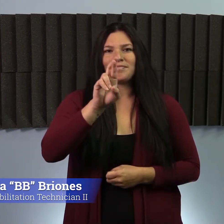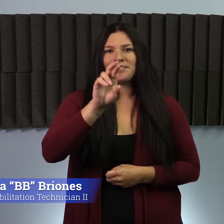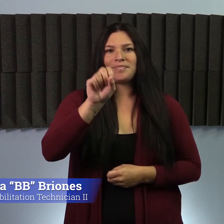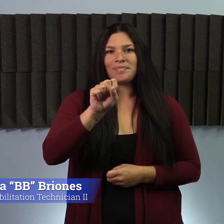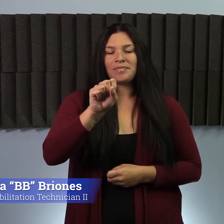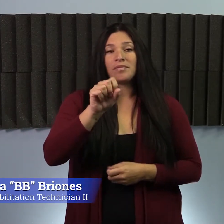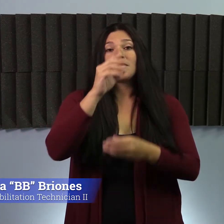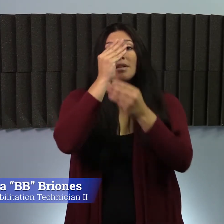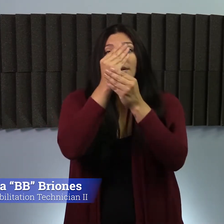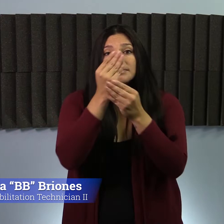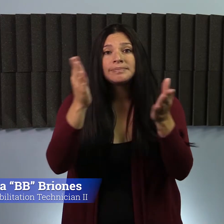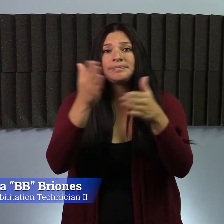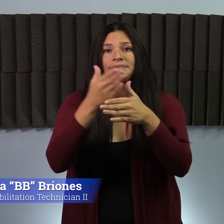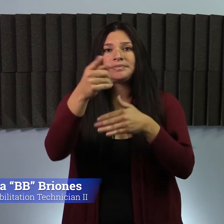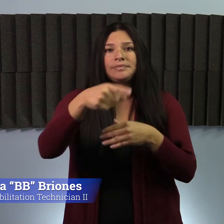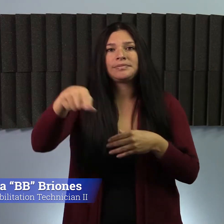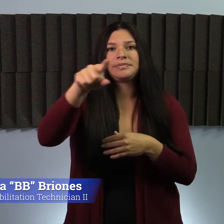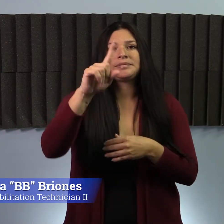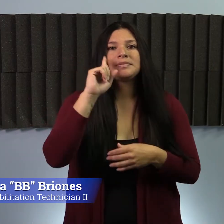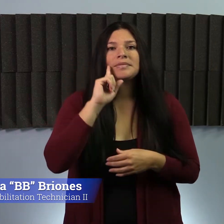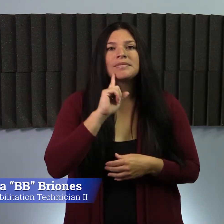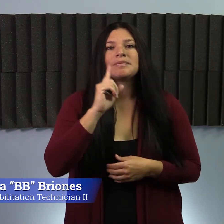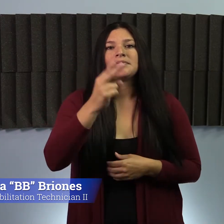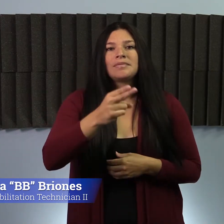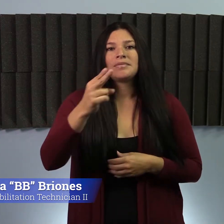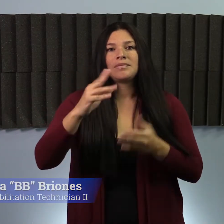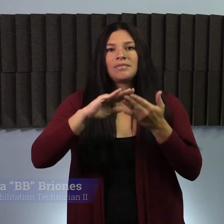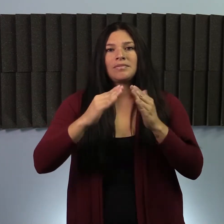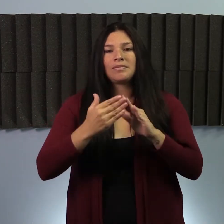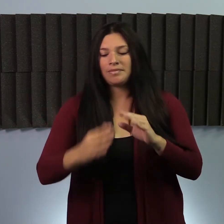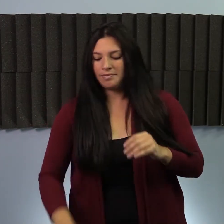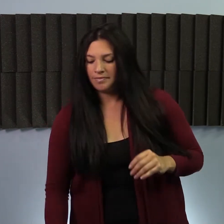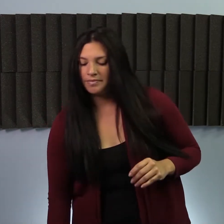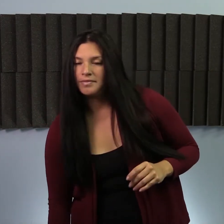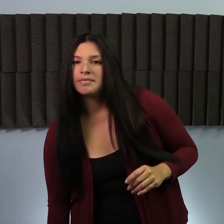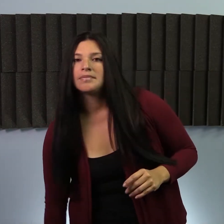with the Deaf and hard-of-hearing unit. We are here to let the Deaf and